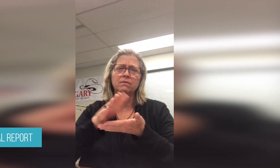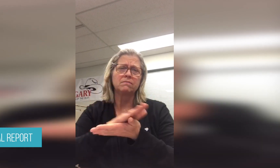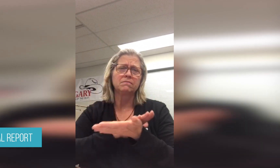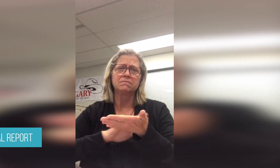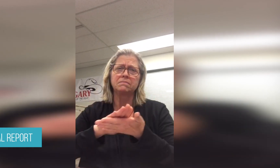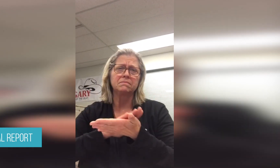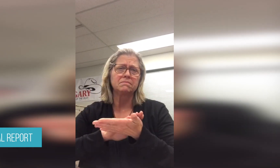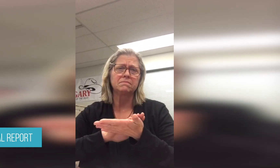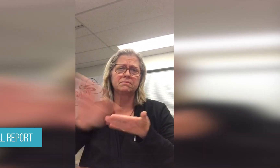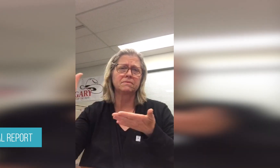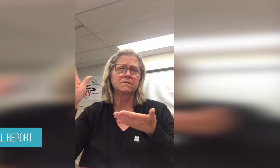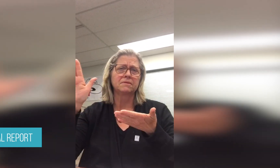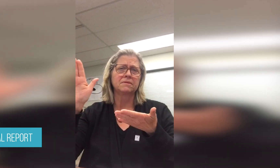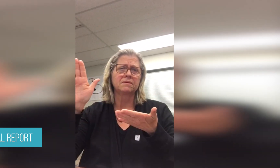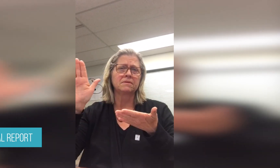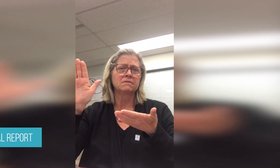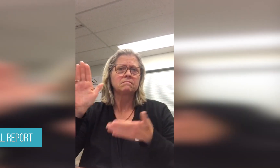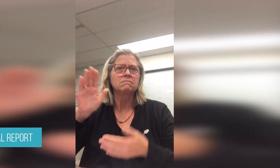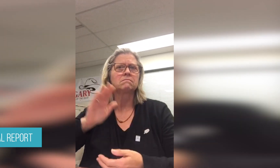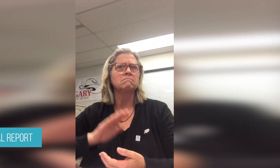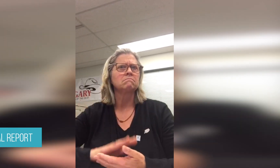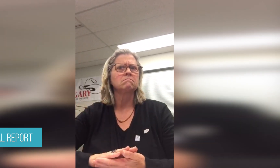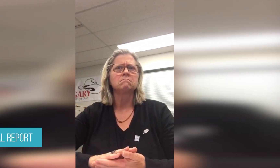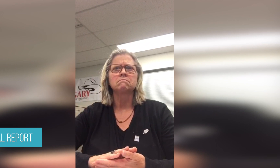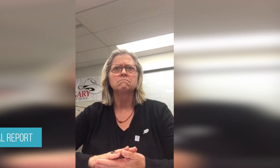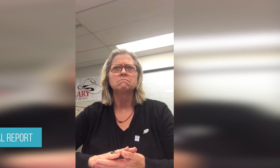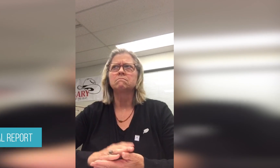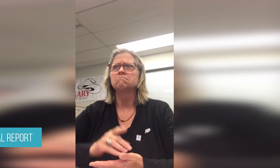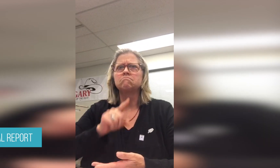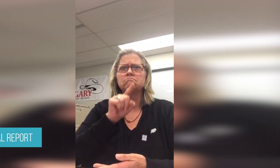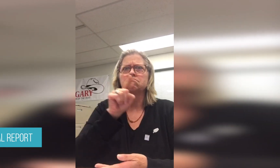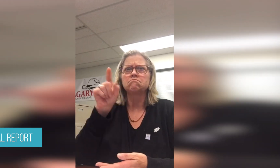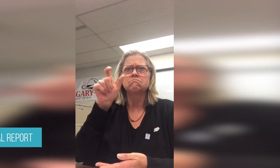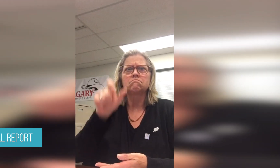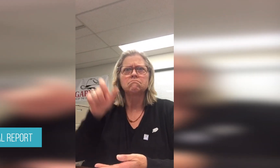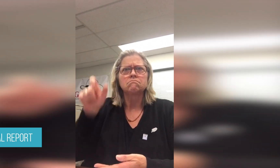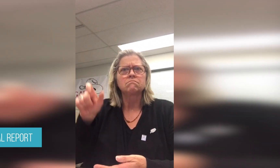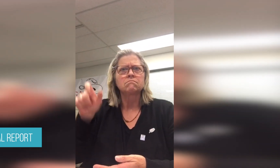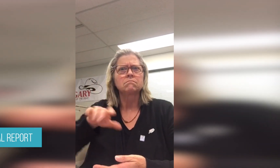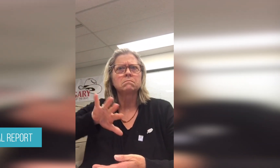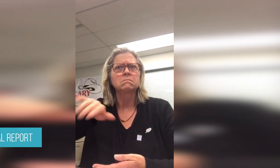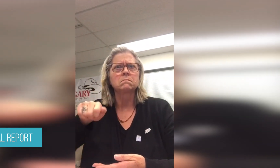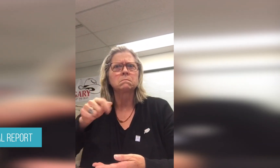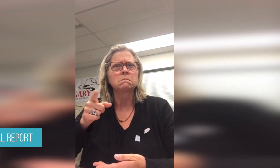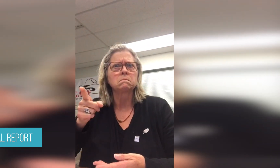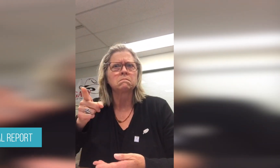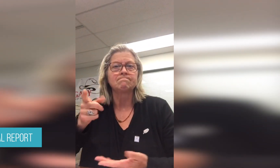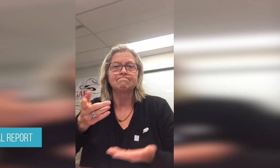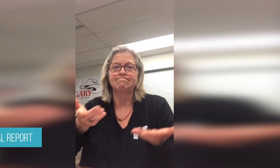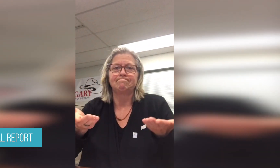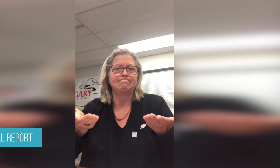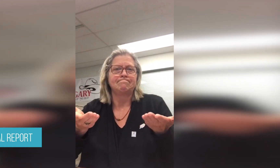We don’t know who did it. Police officers were unable